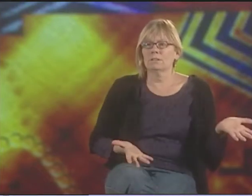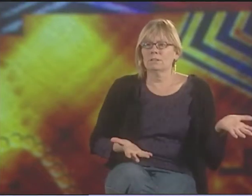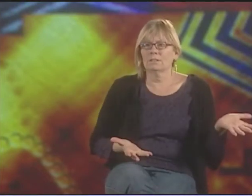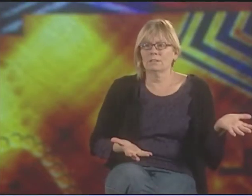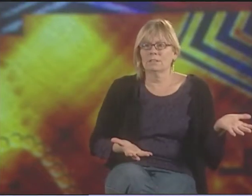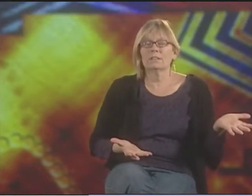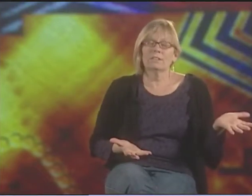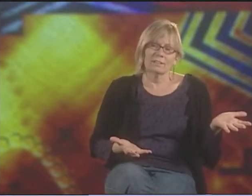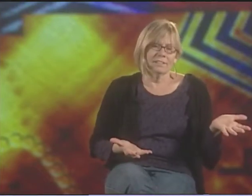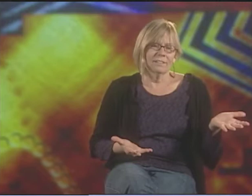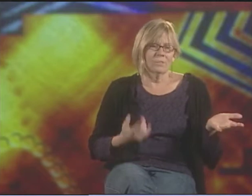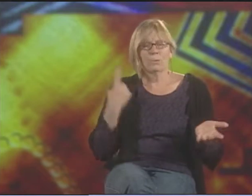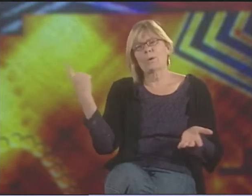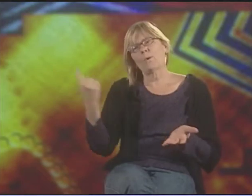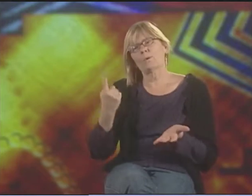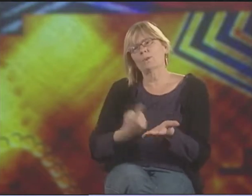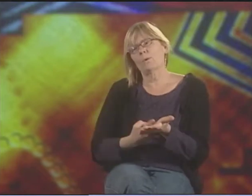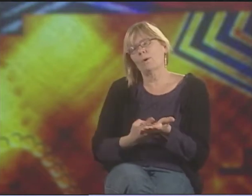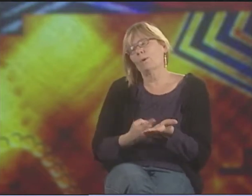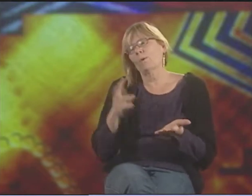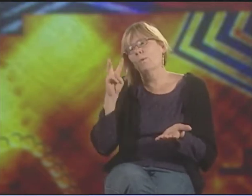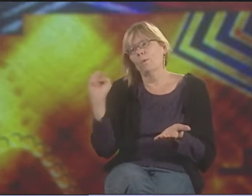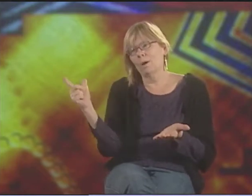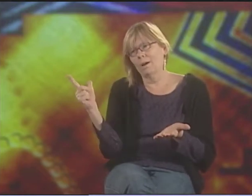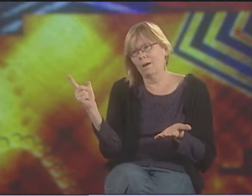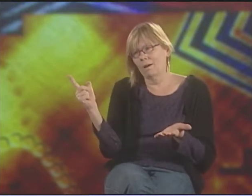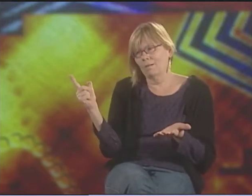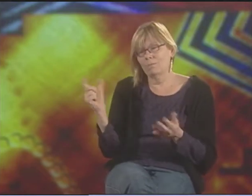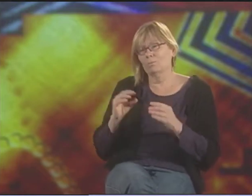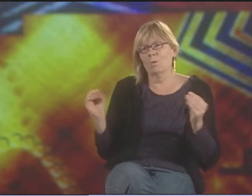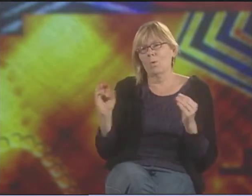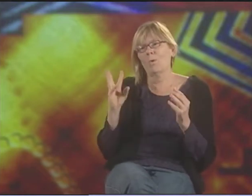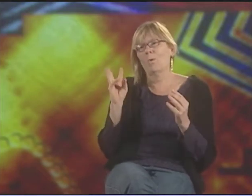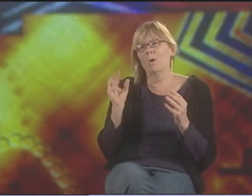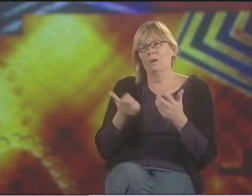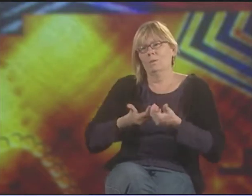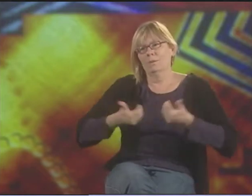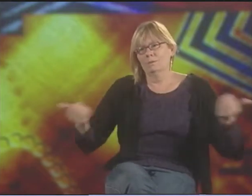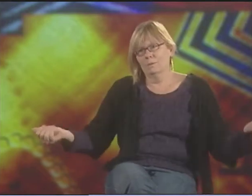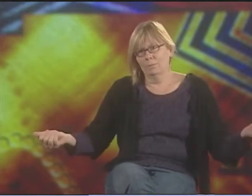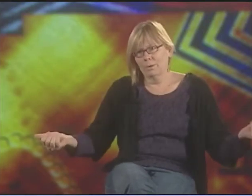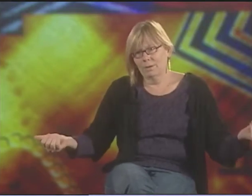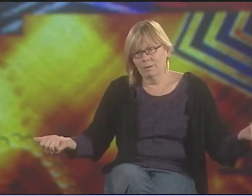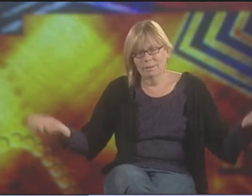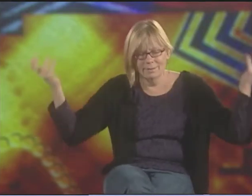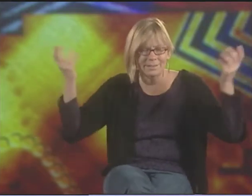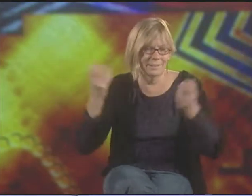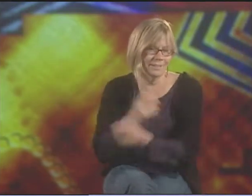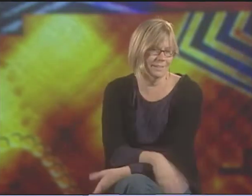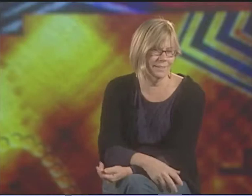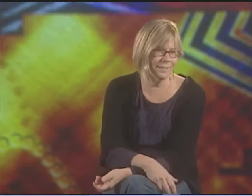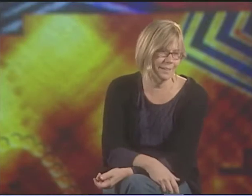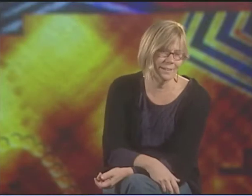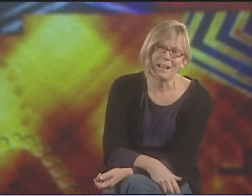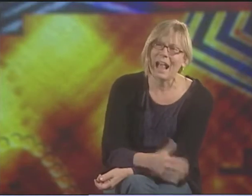SOME PEOPLE WANT TO BE KNOWN AS A DEAF PERSON WHO CREATES ART RATHER THAN DE'VIA ARTISTS.